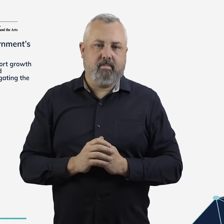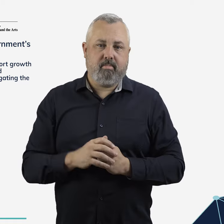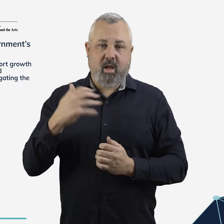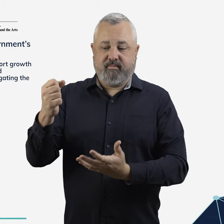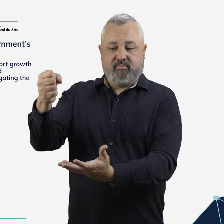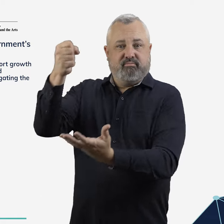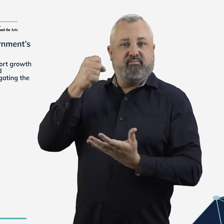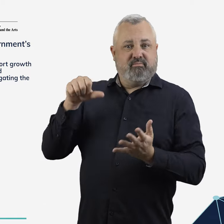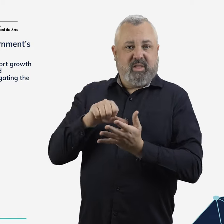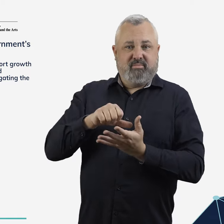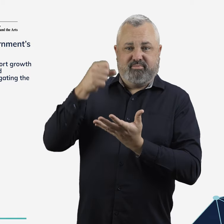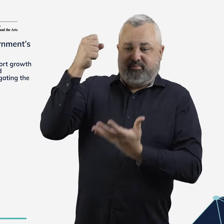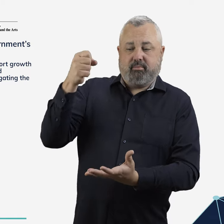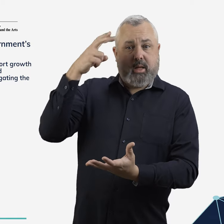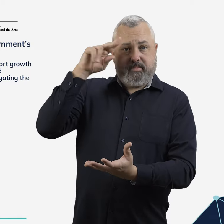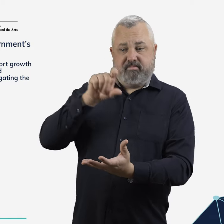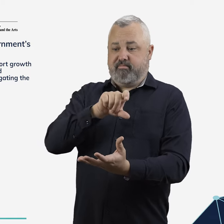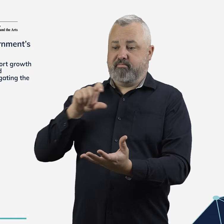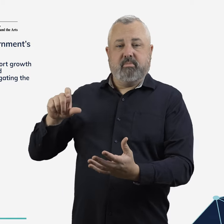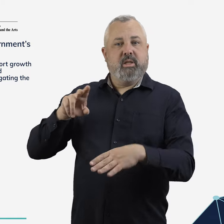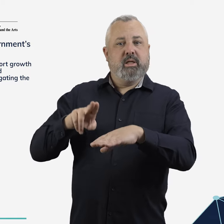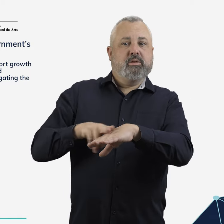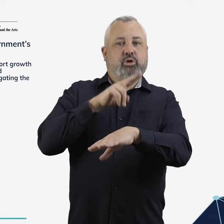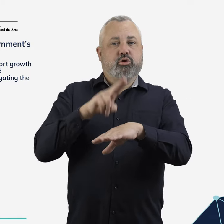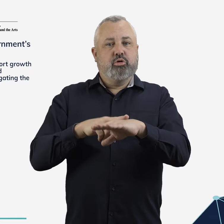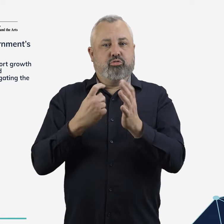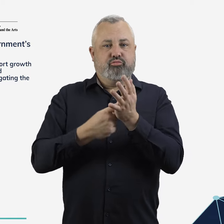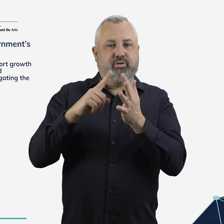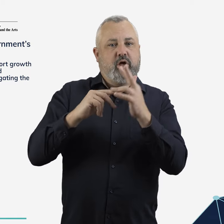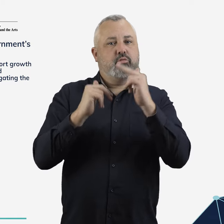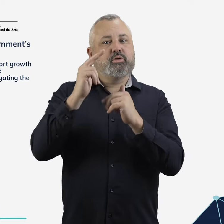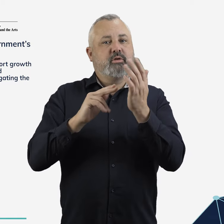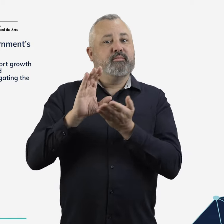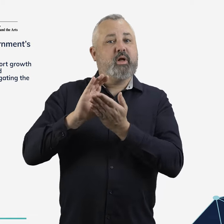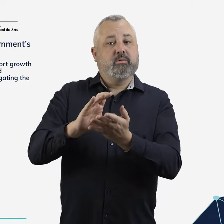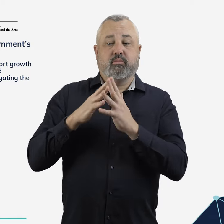The government has made financing available to the aviation technology and manufacturing sector